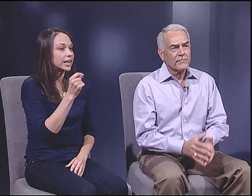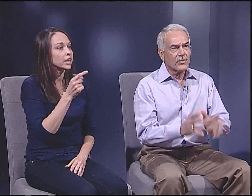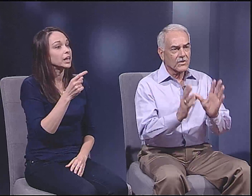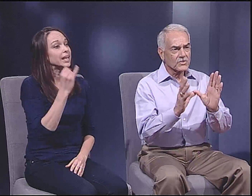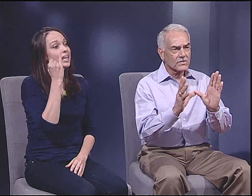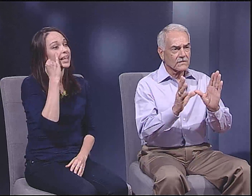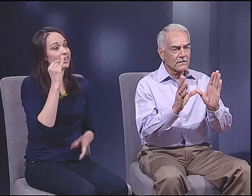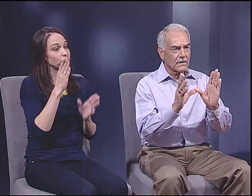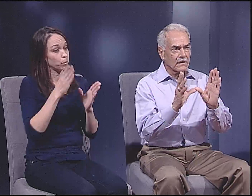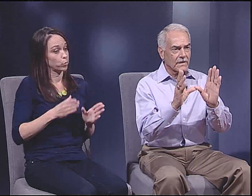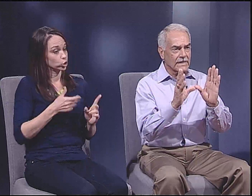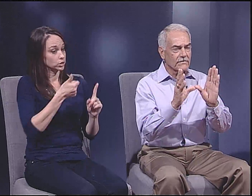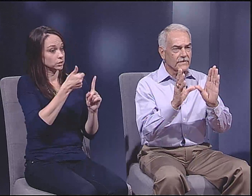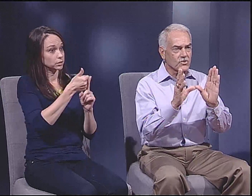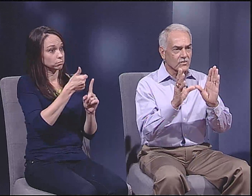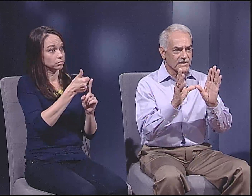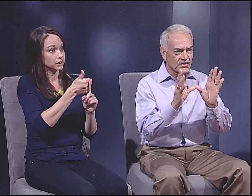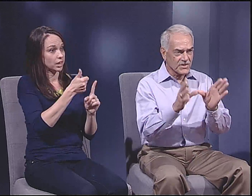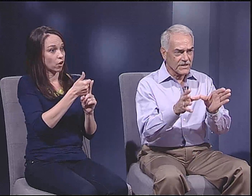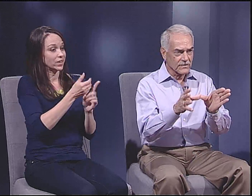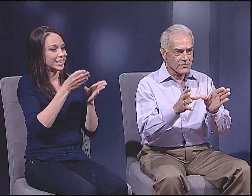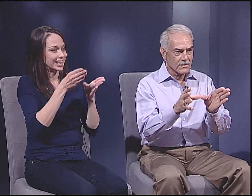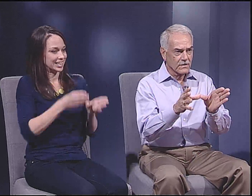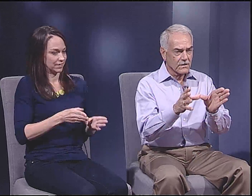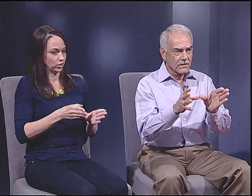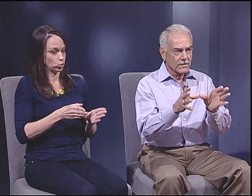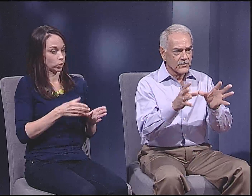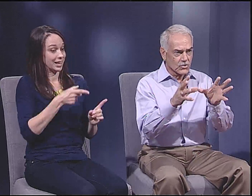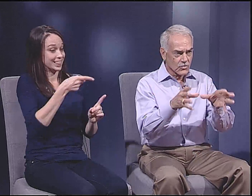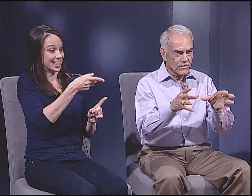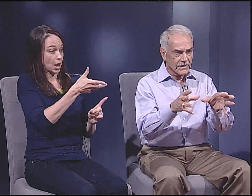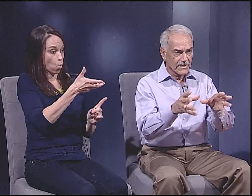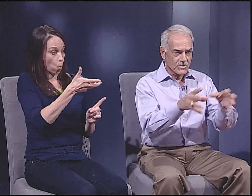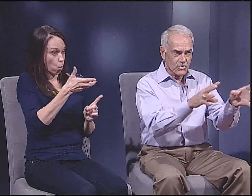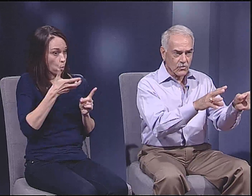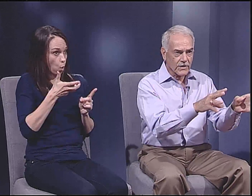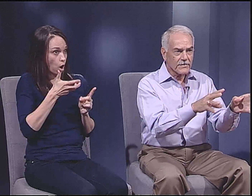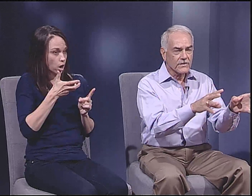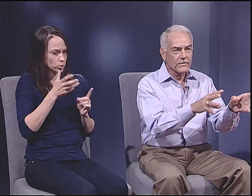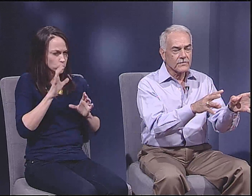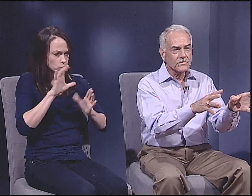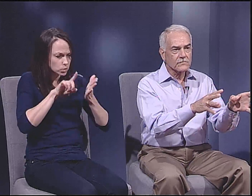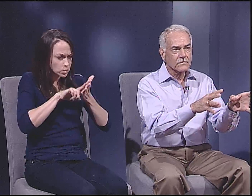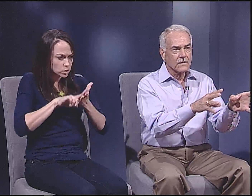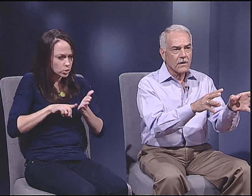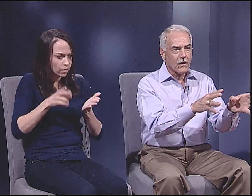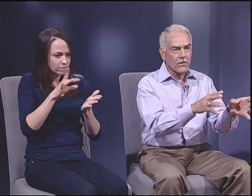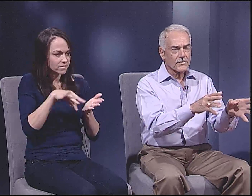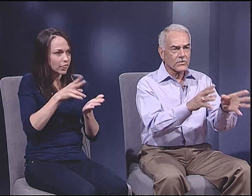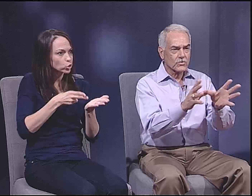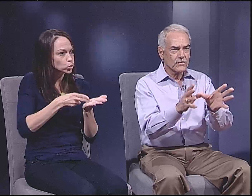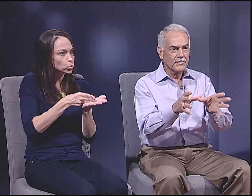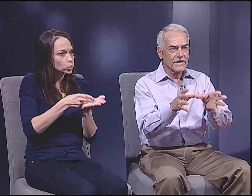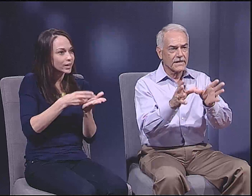Well, I think you've said it. If a person individually seeks the truth in a story